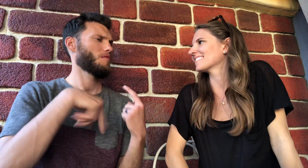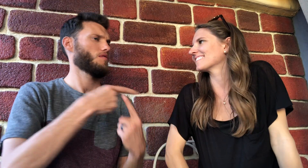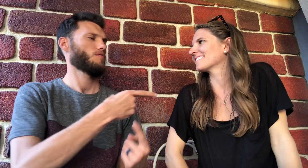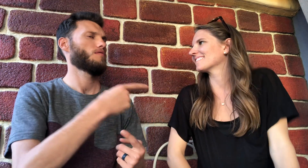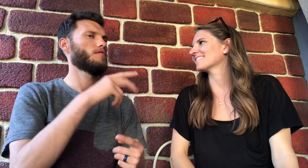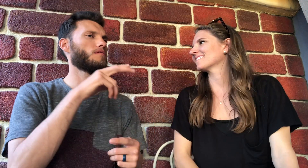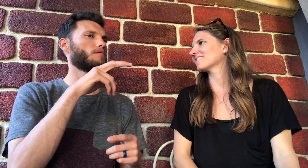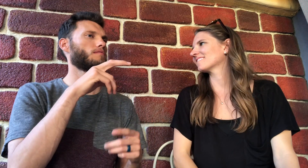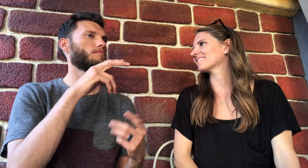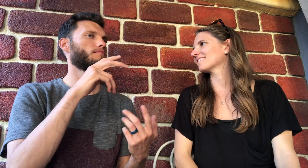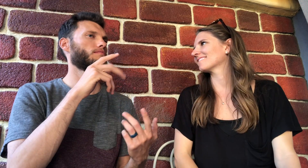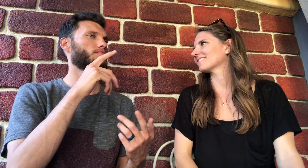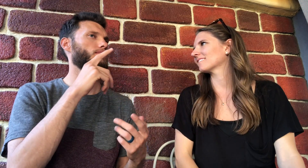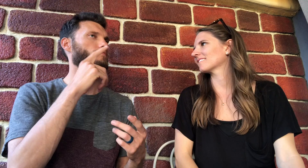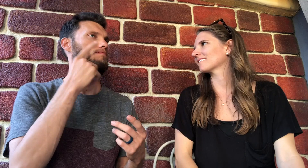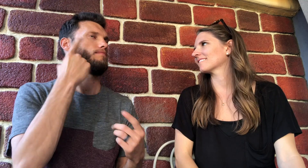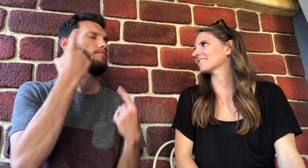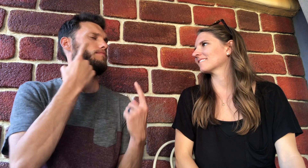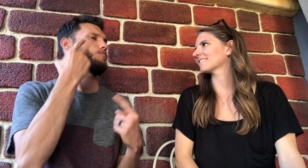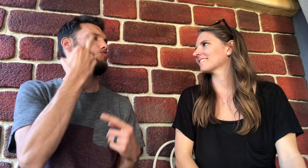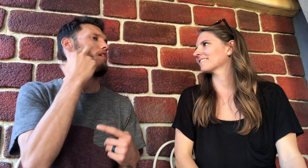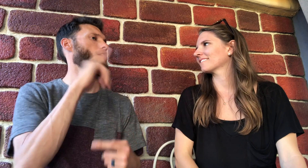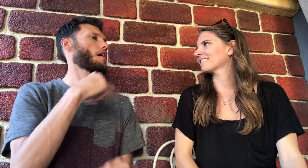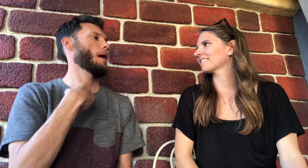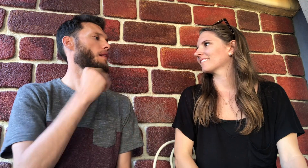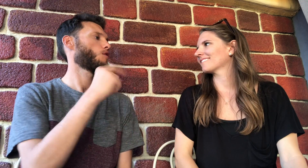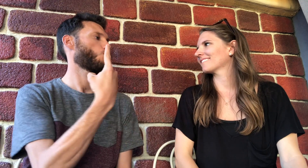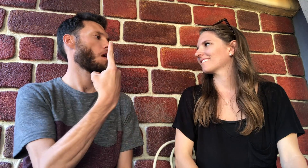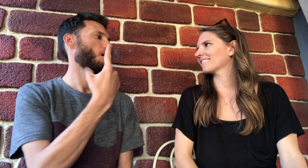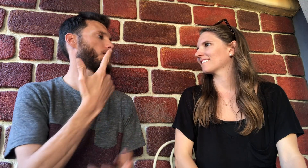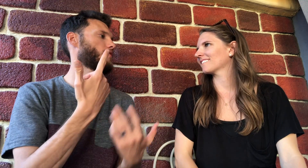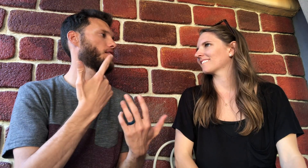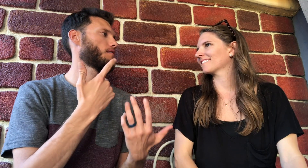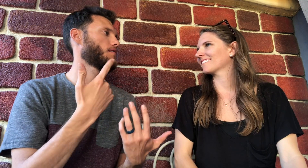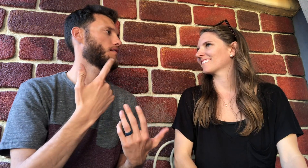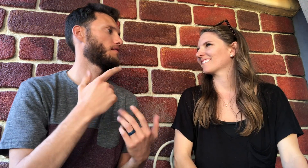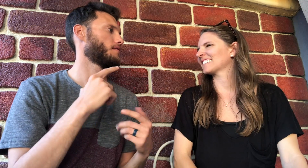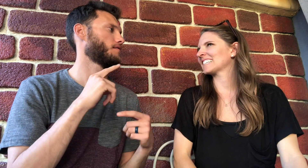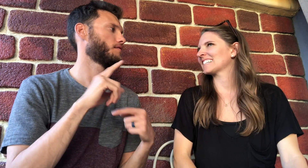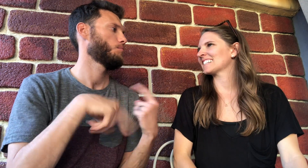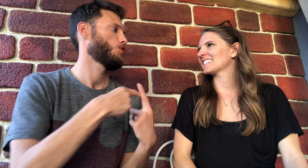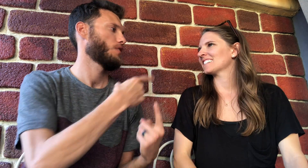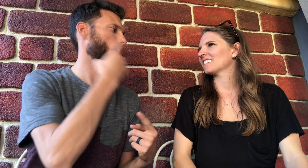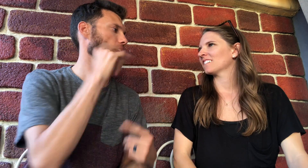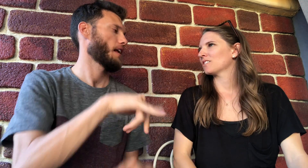When did you realize I was the one for you?